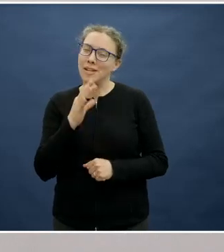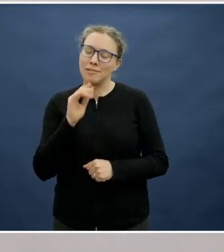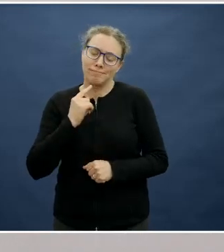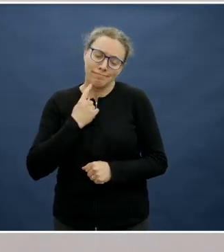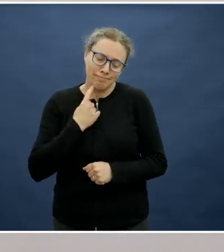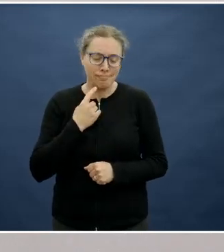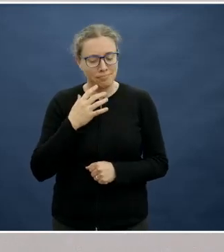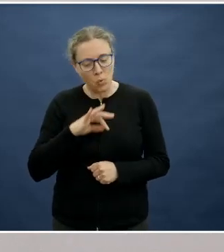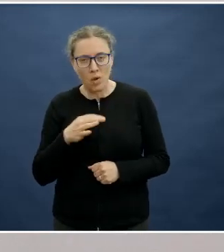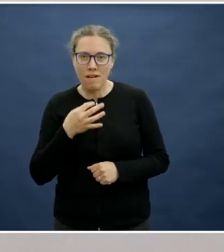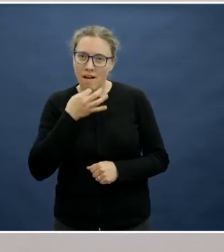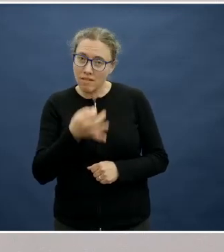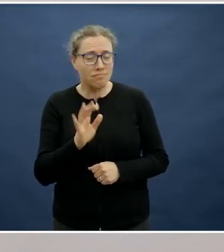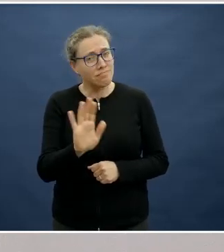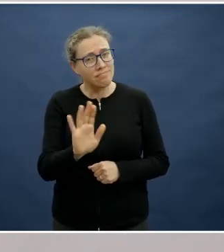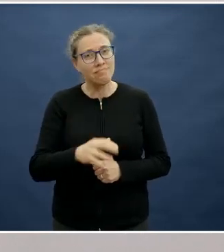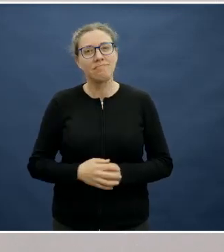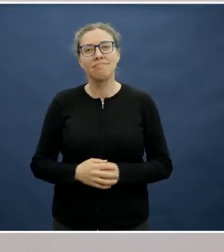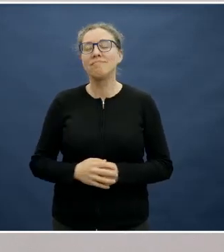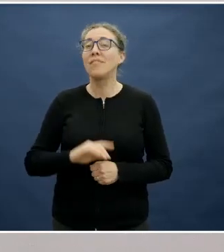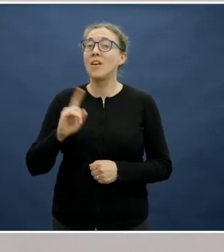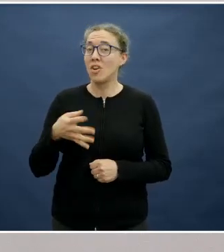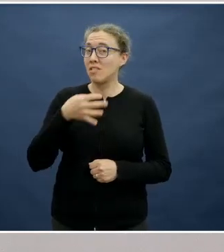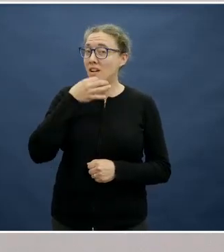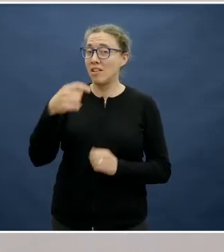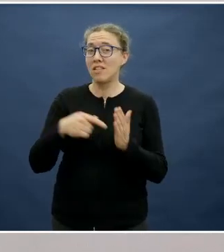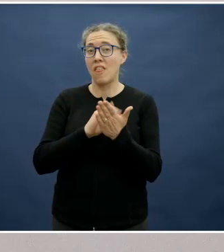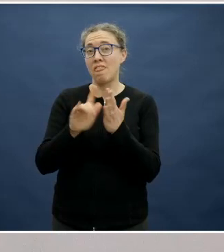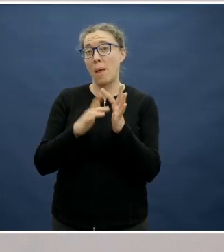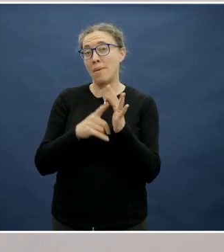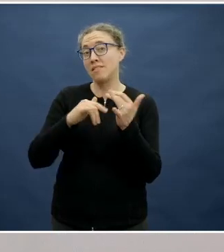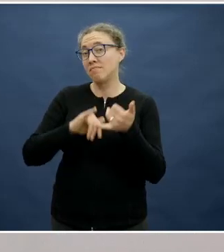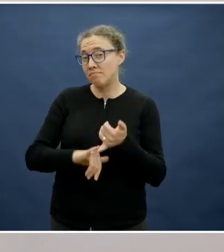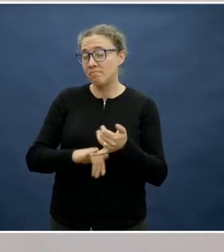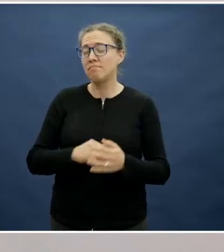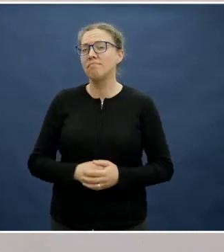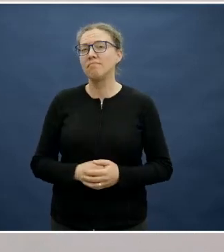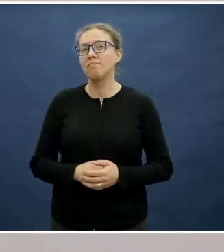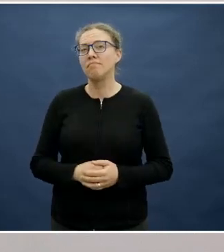I'd like to direct the first question to Themis, and that's around the role of grandparents